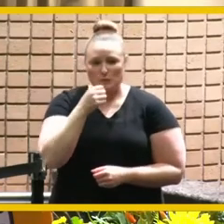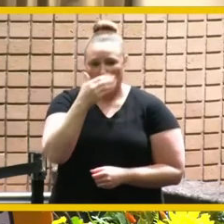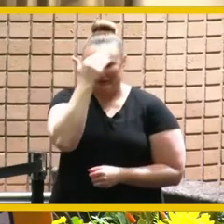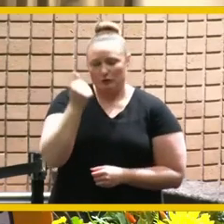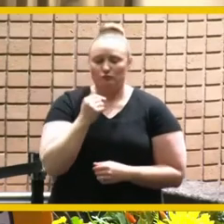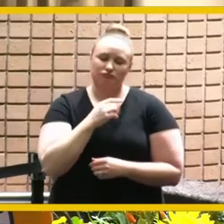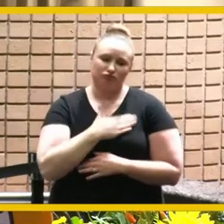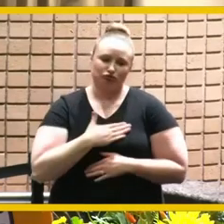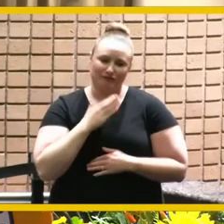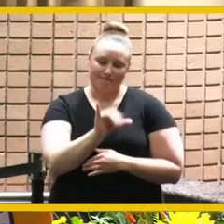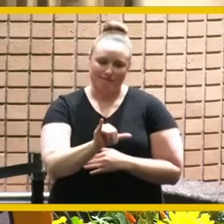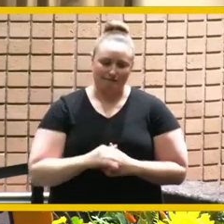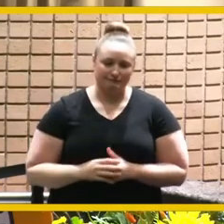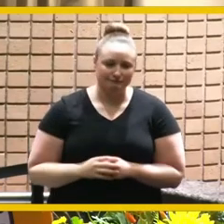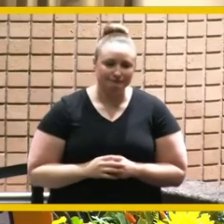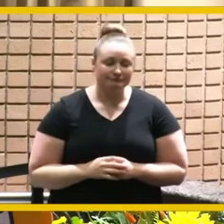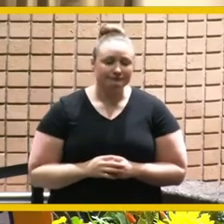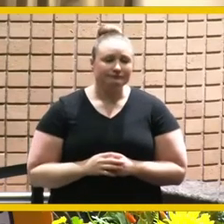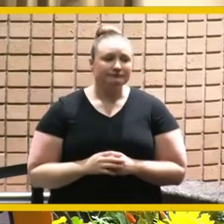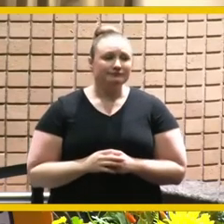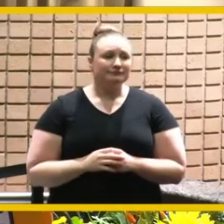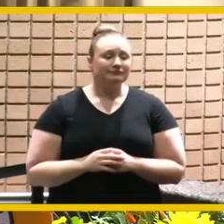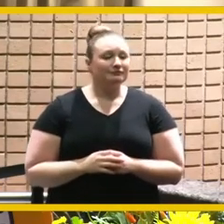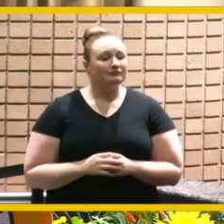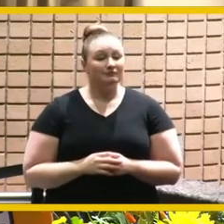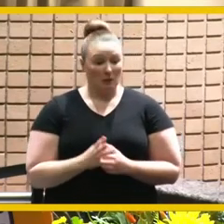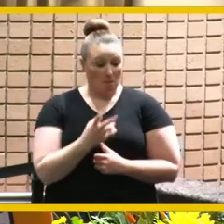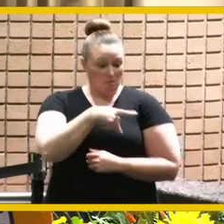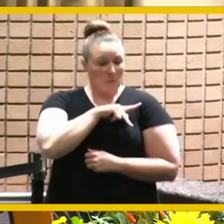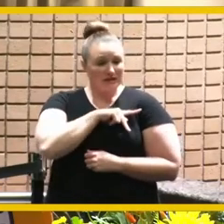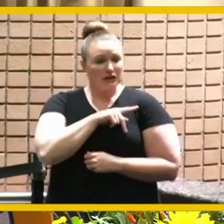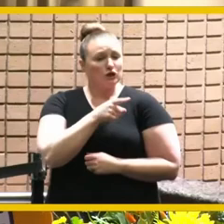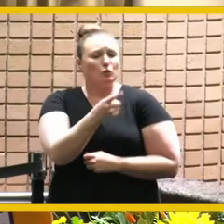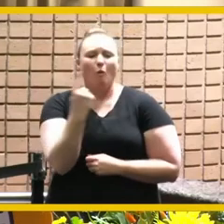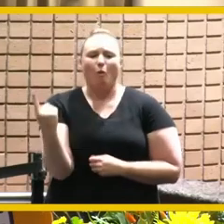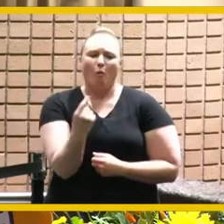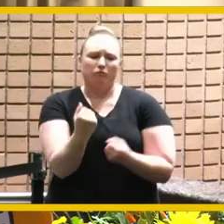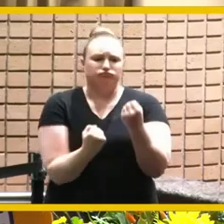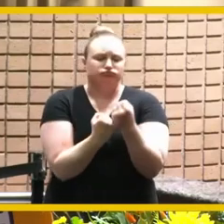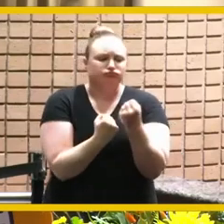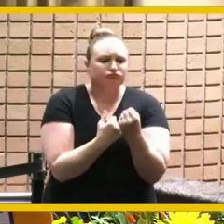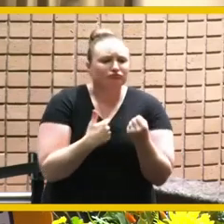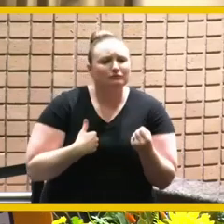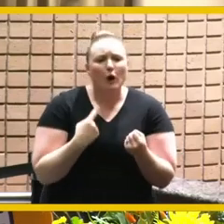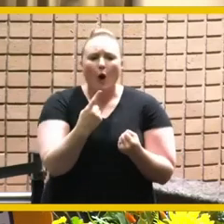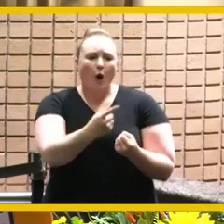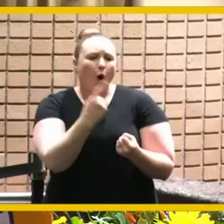personally um you've always been there for me um you've always lent your ear to me give me some